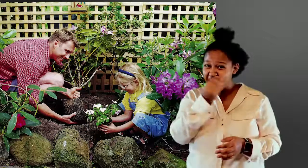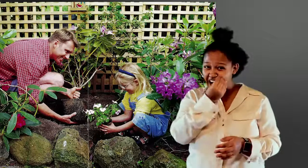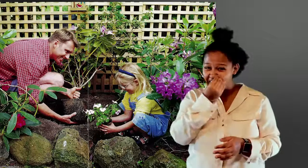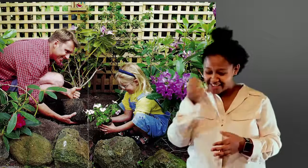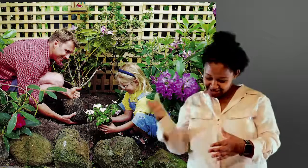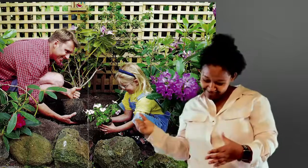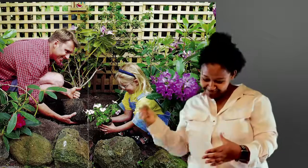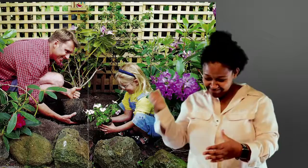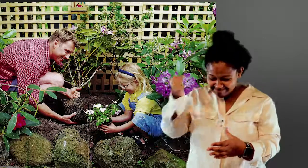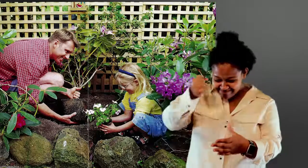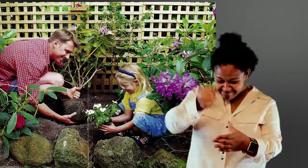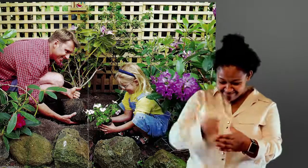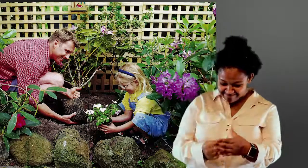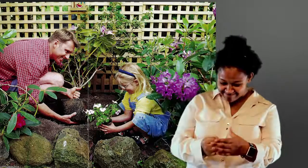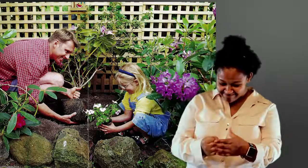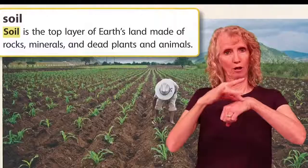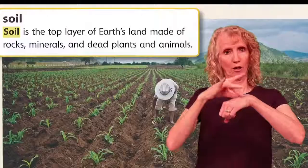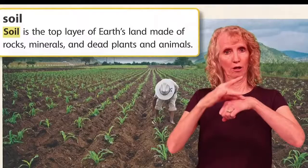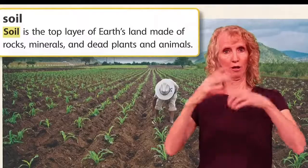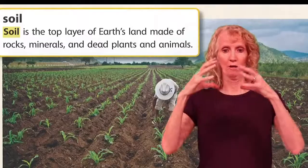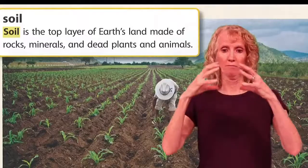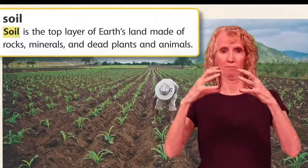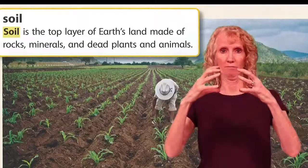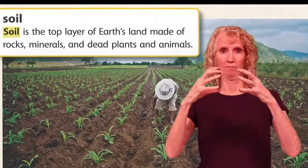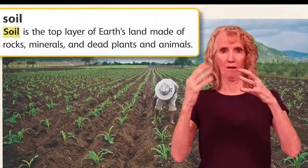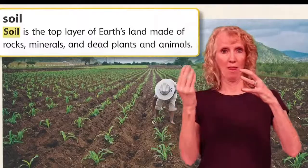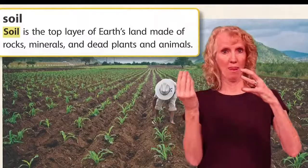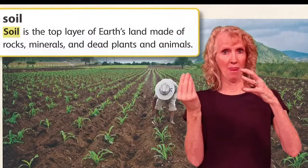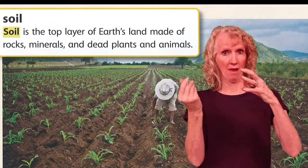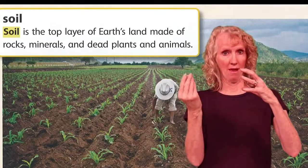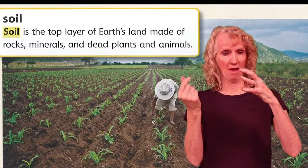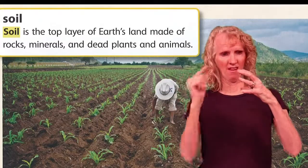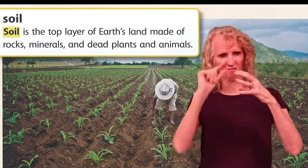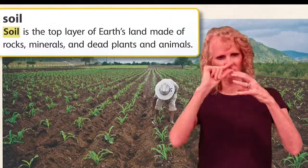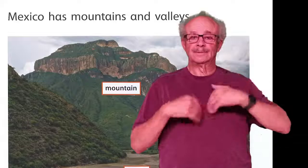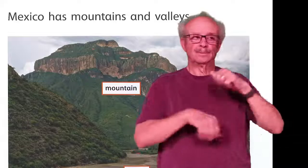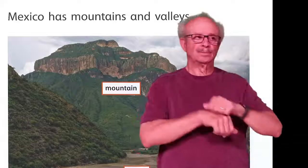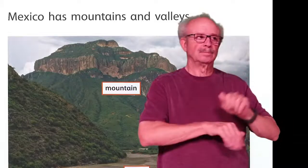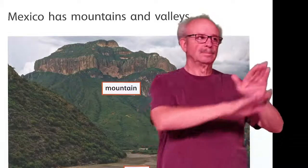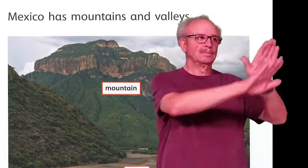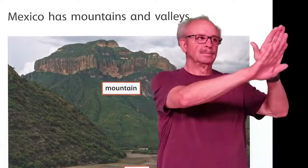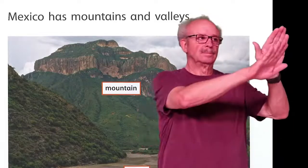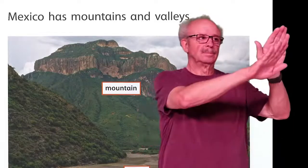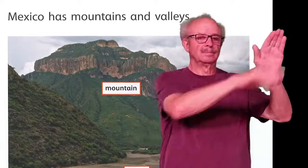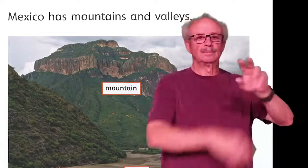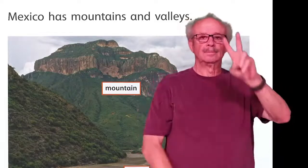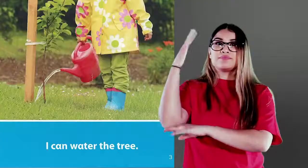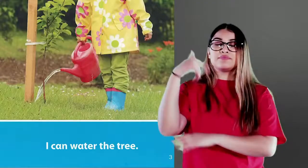they're picky planting the flowers